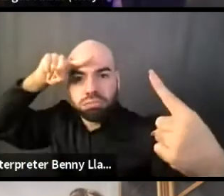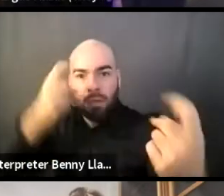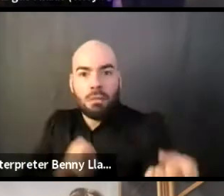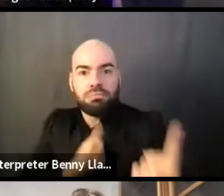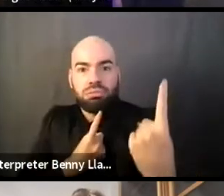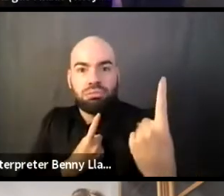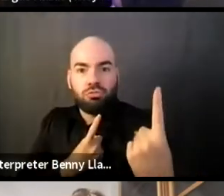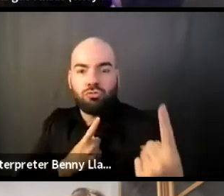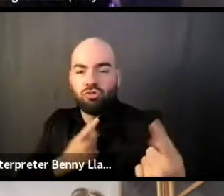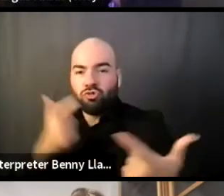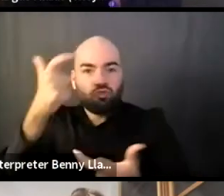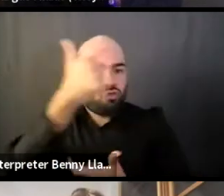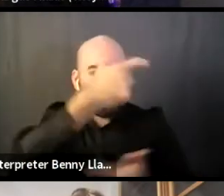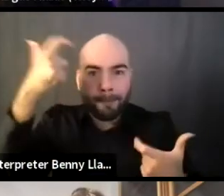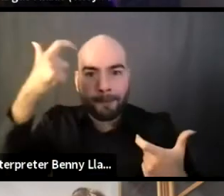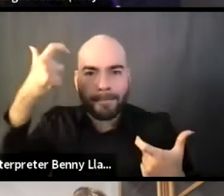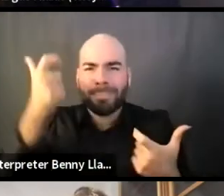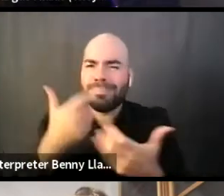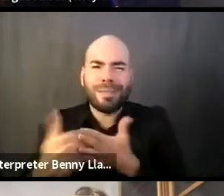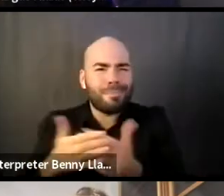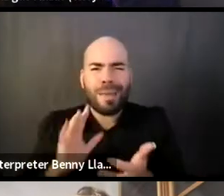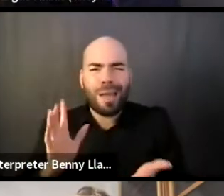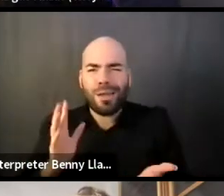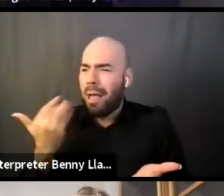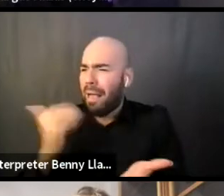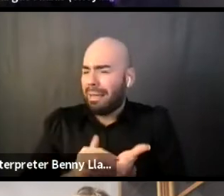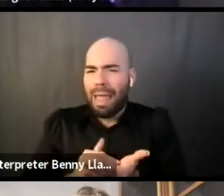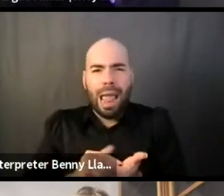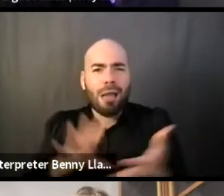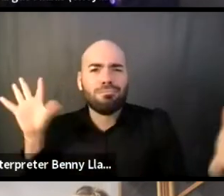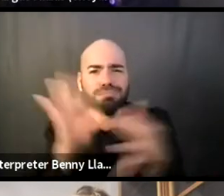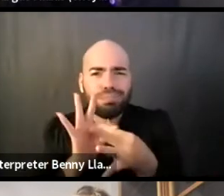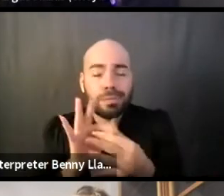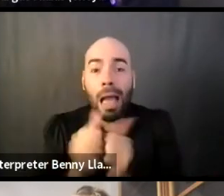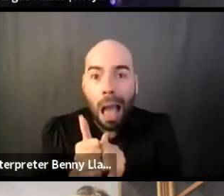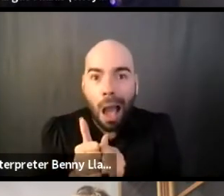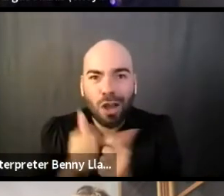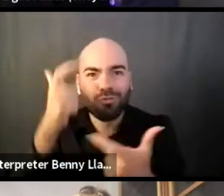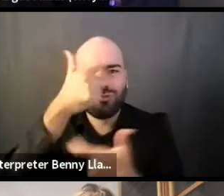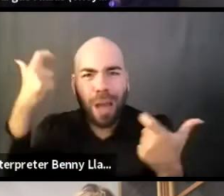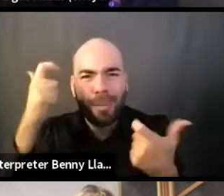no matter what our social location is, right? And so the way that I wanna end this call